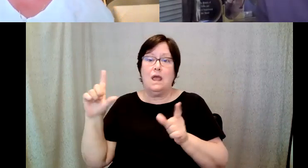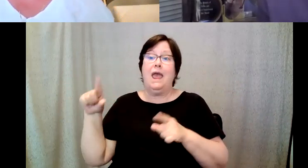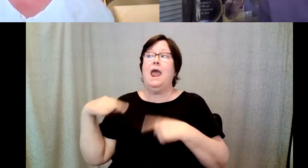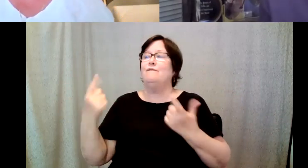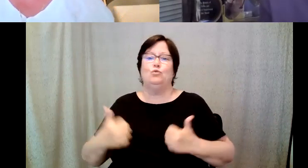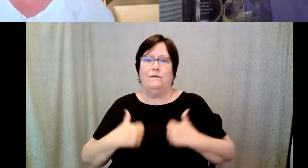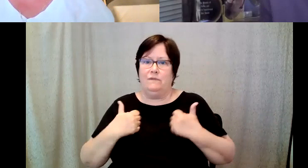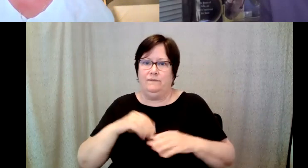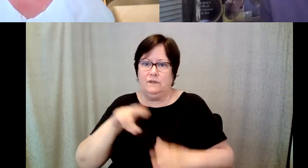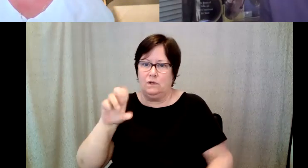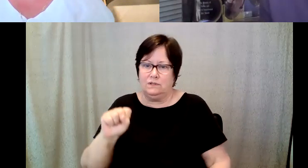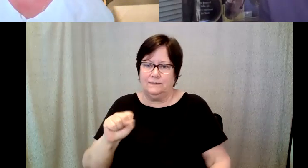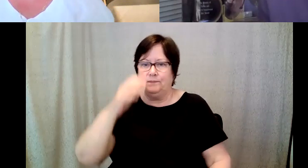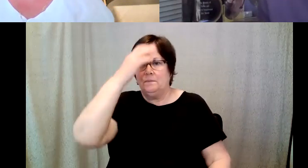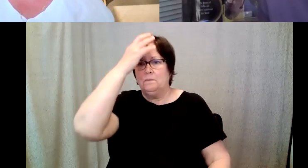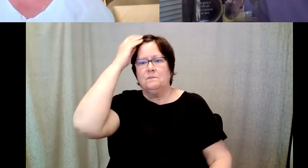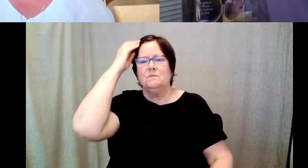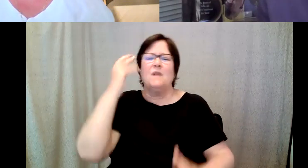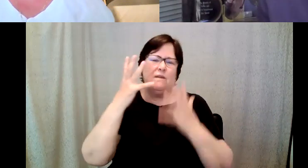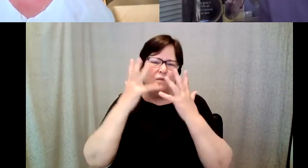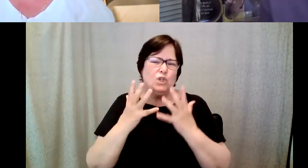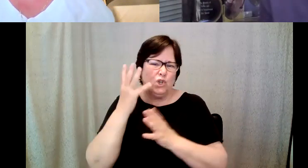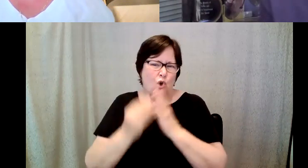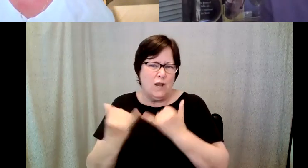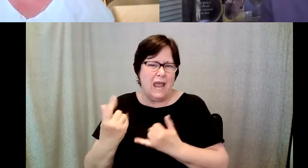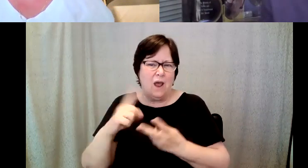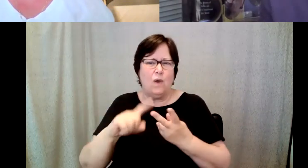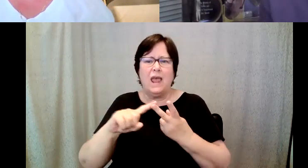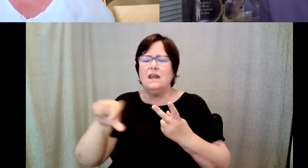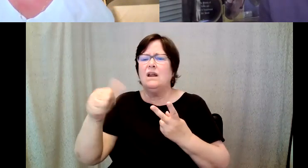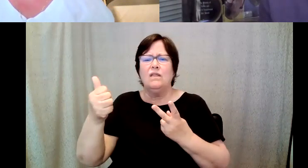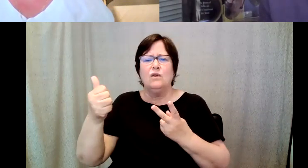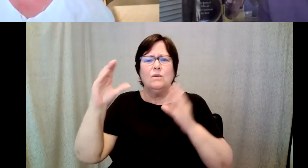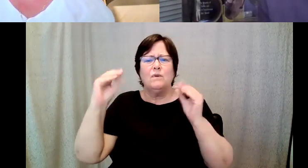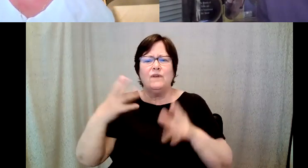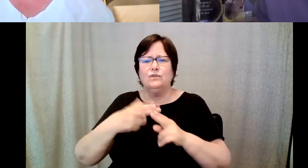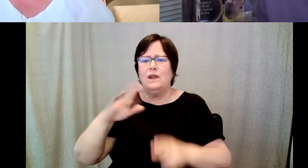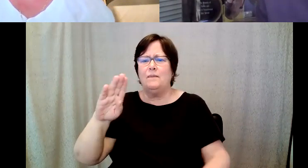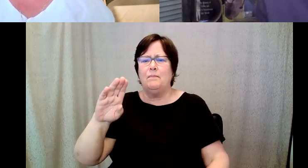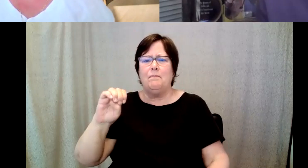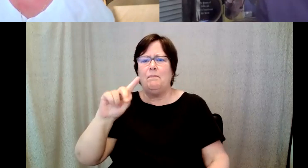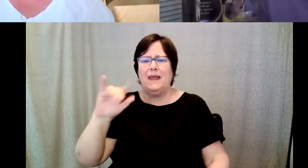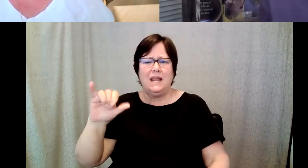States unfortunately no longer alive and another Betty Han and we were in this program with